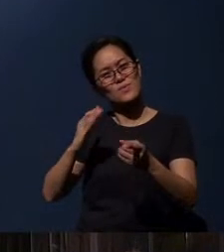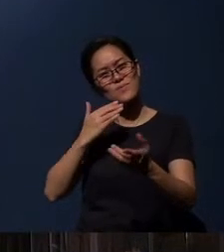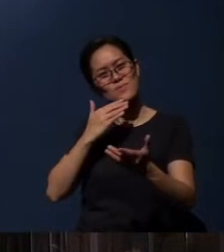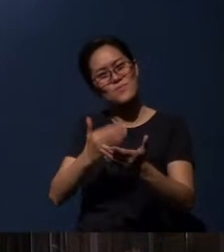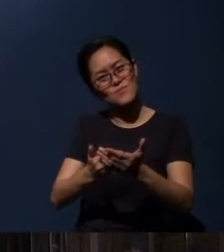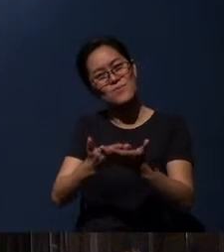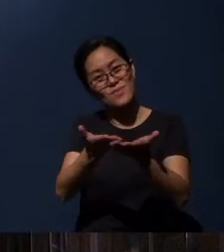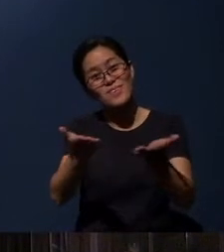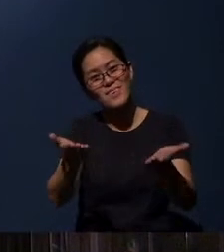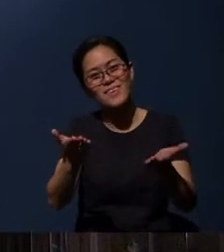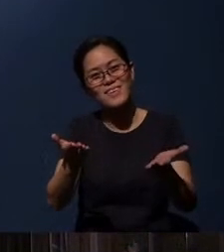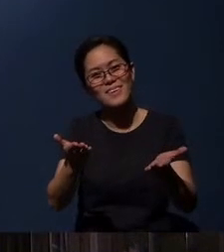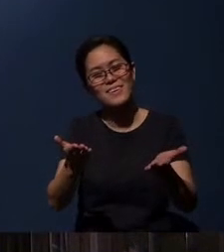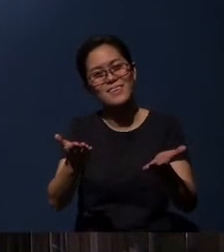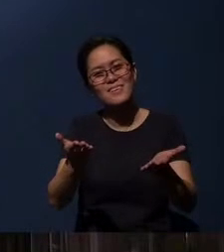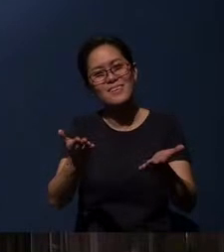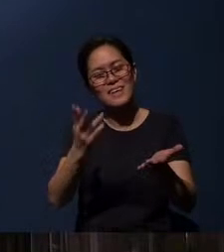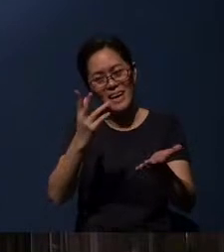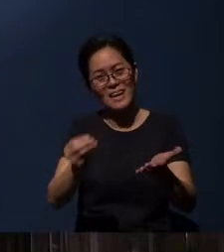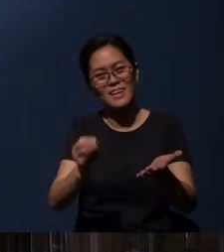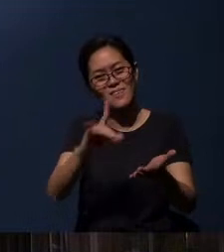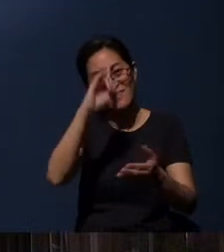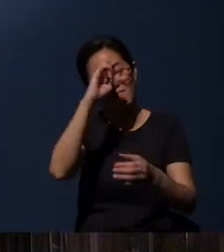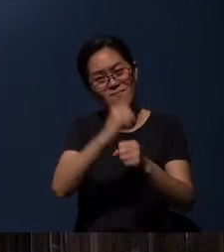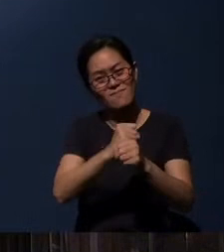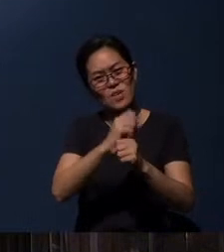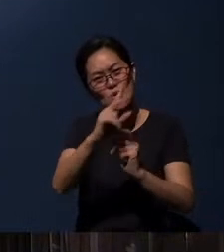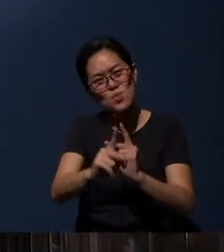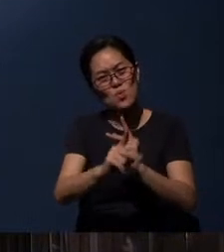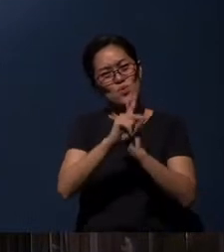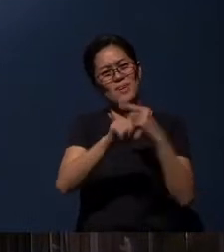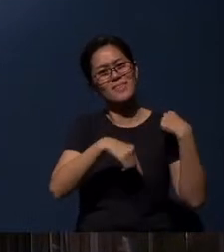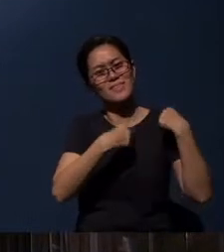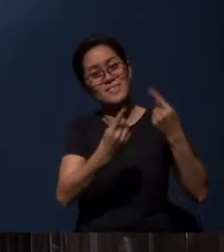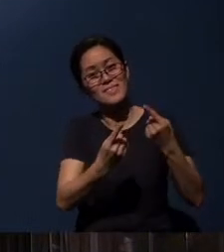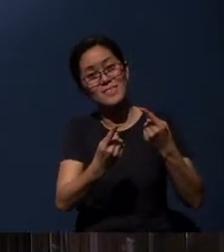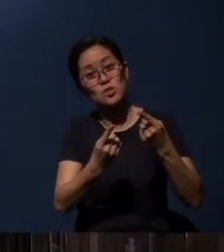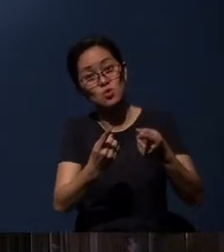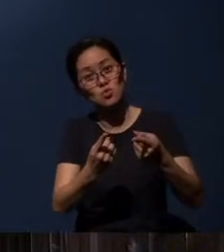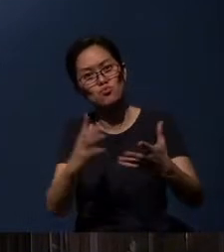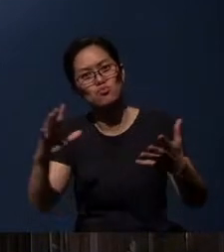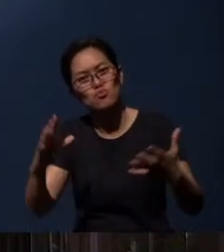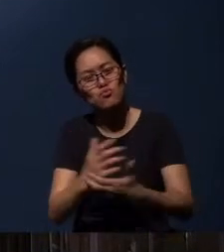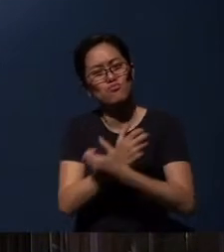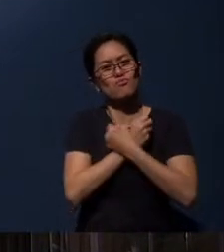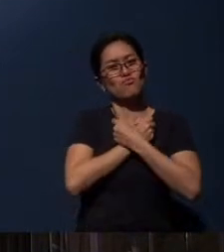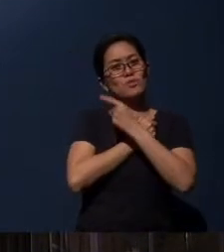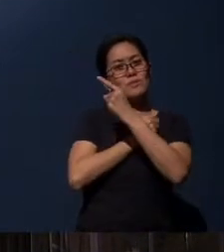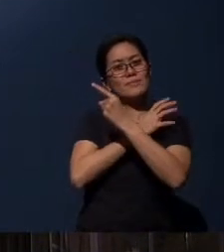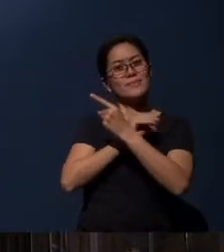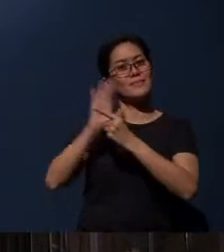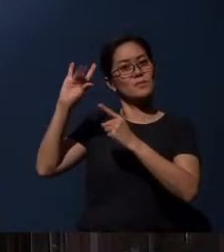and has kept faith since the day you embrace Him and His Word.